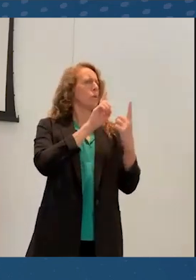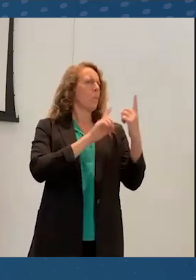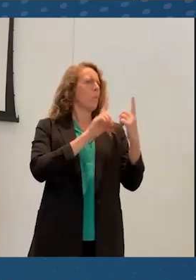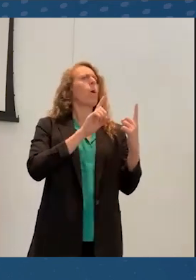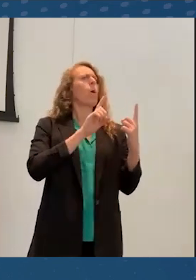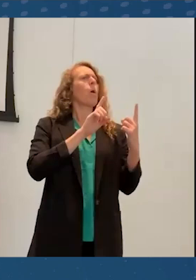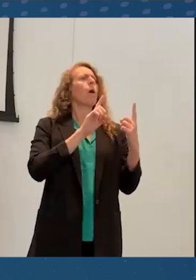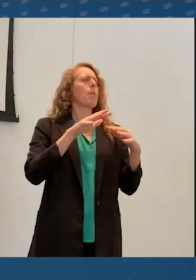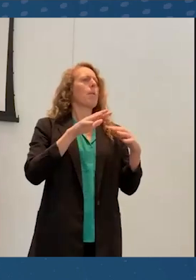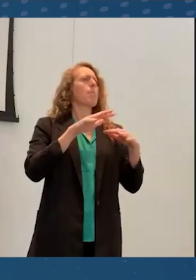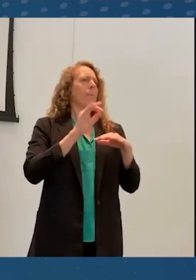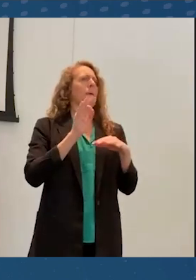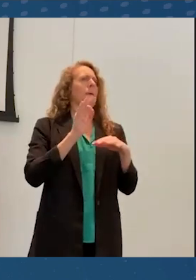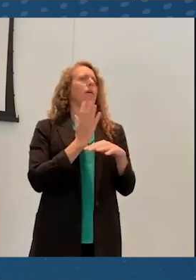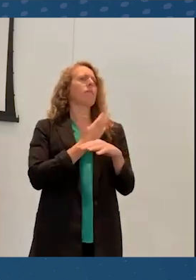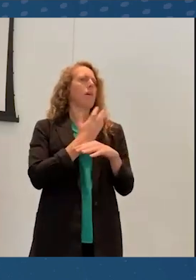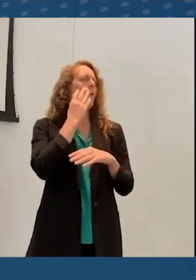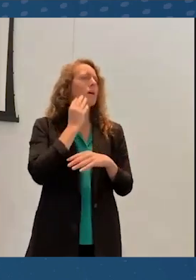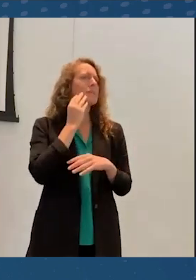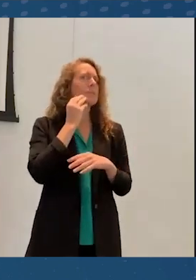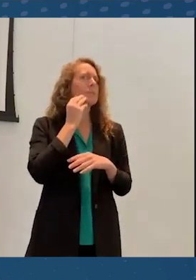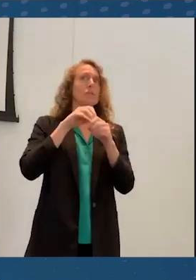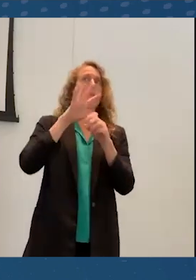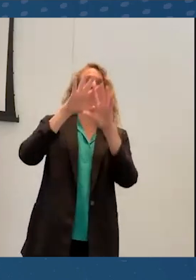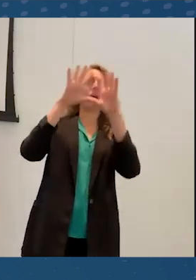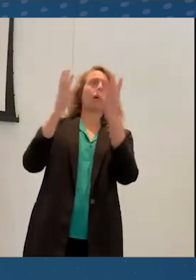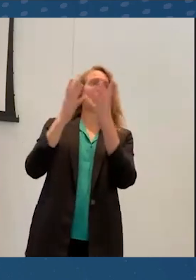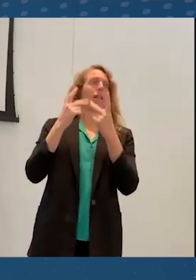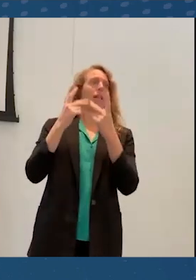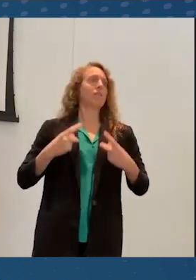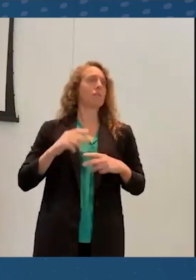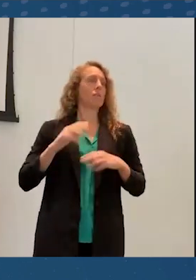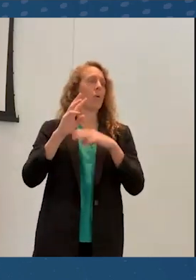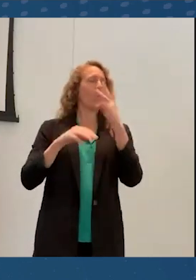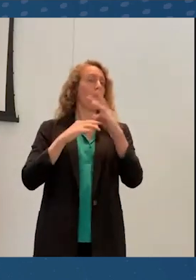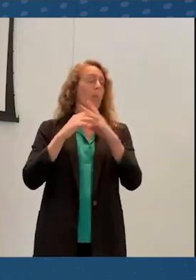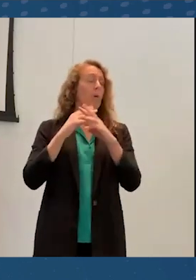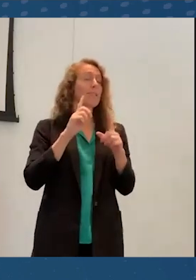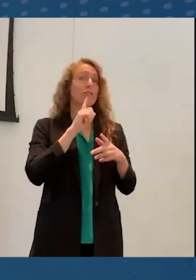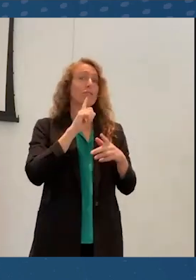of our experience in the physical world. And I really appreciated Atieh's last presentation